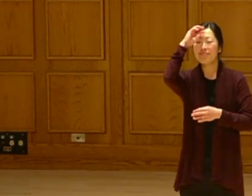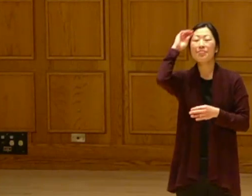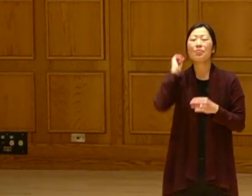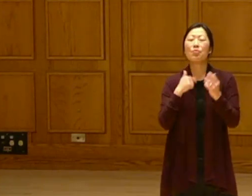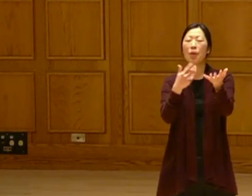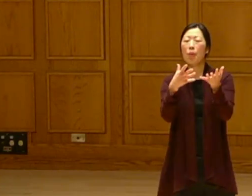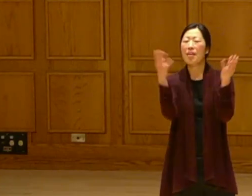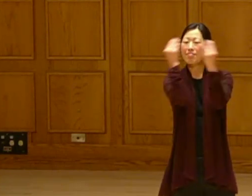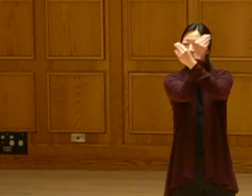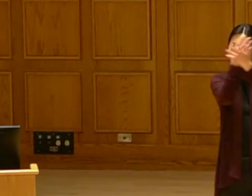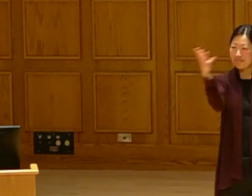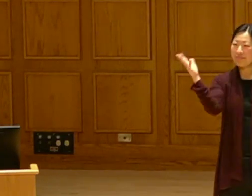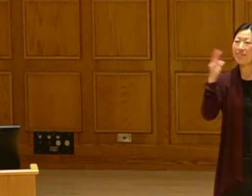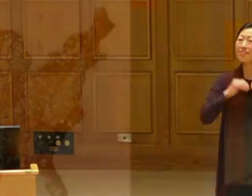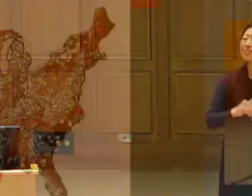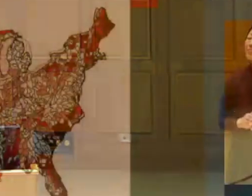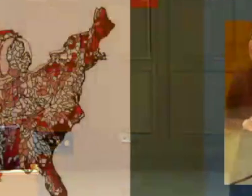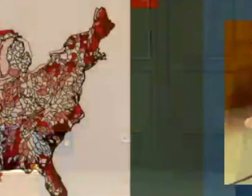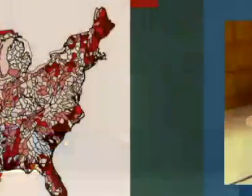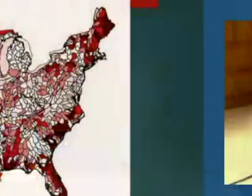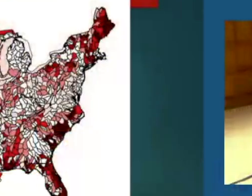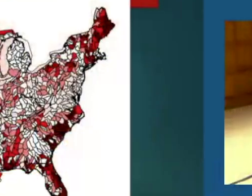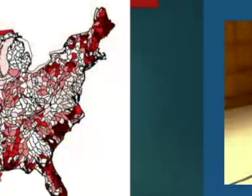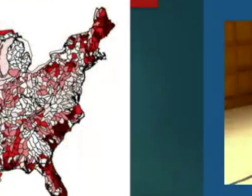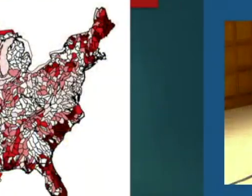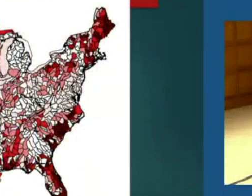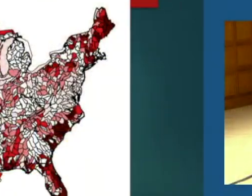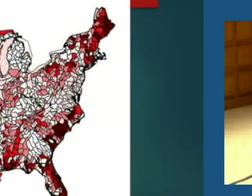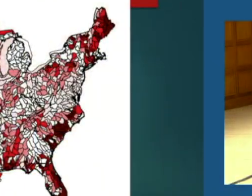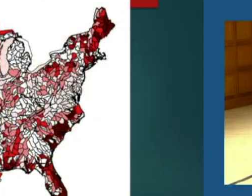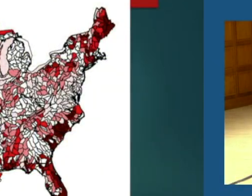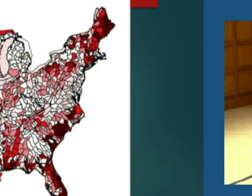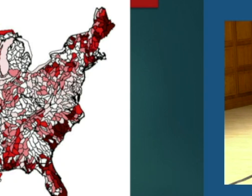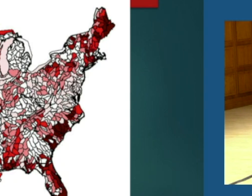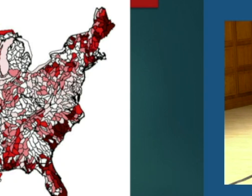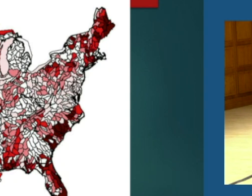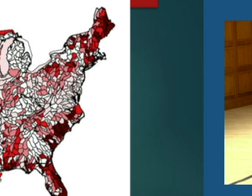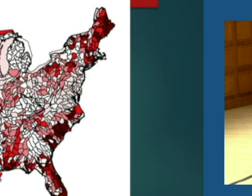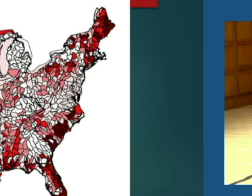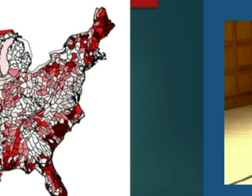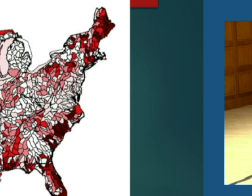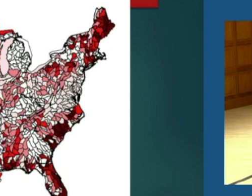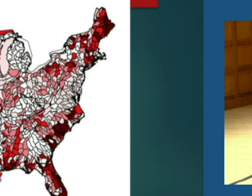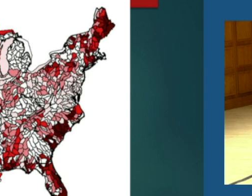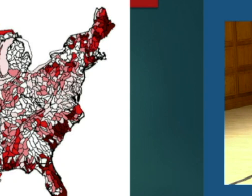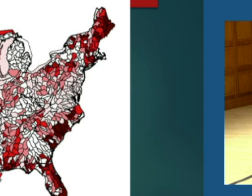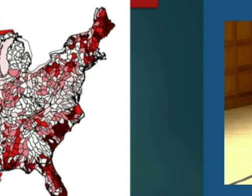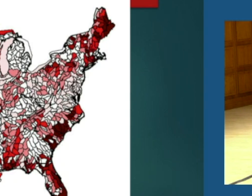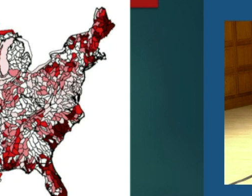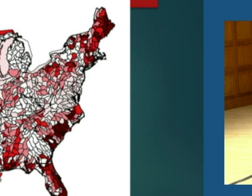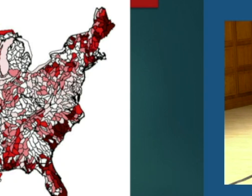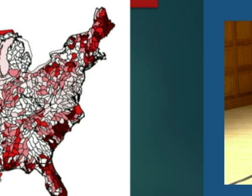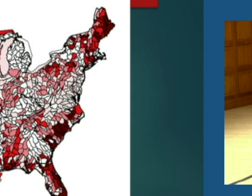I just want to let you know that we started the Red Light Solar